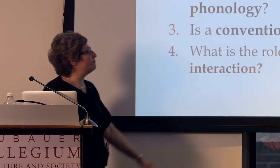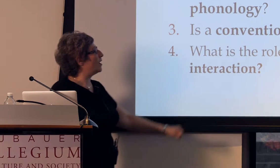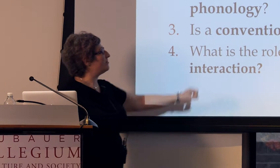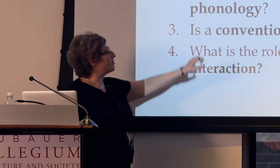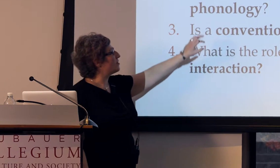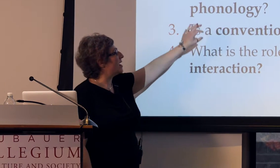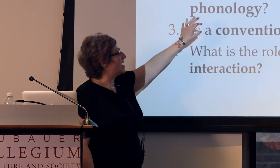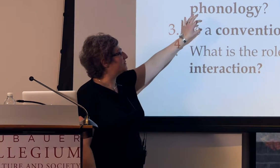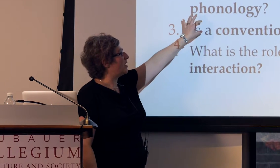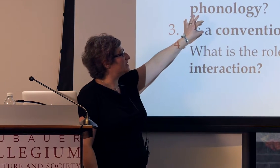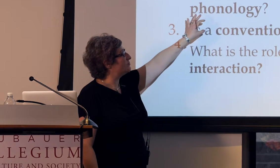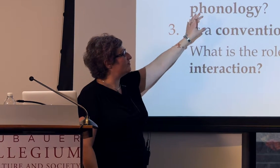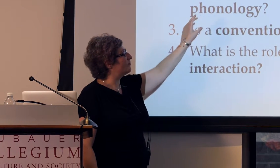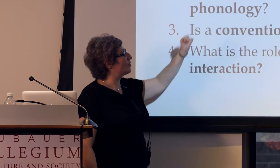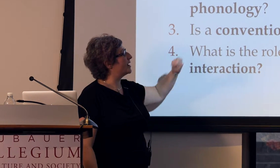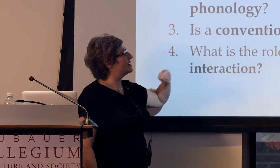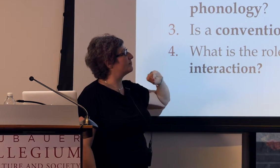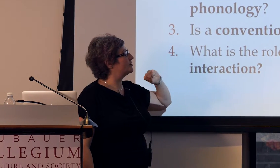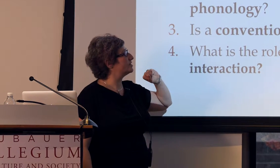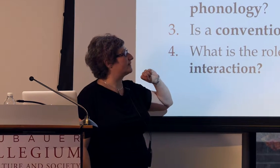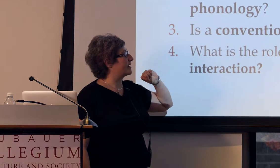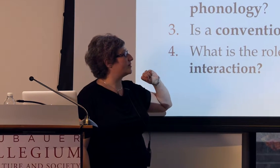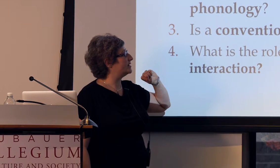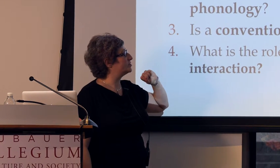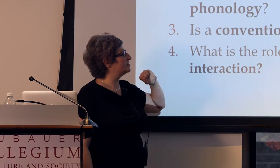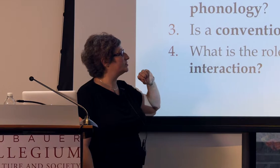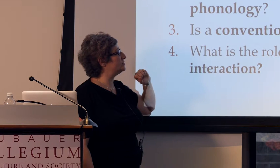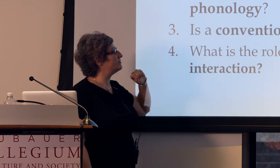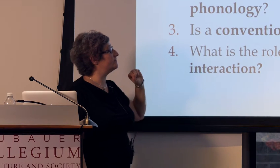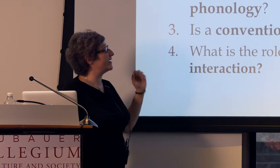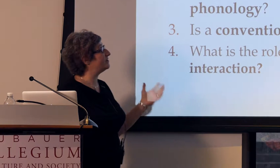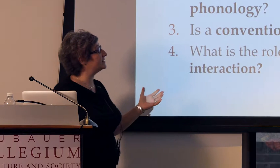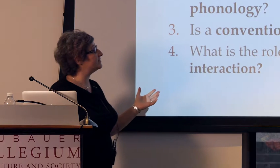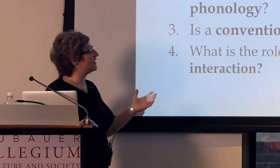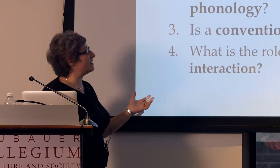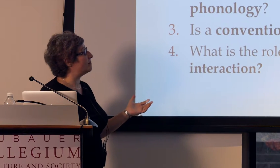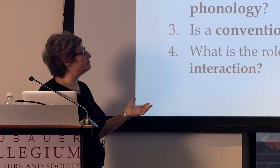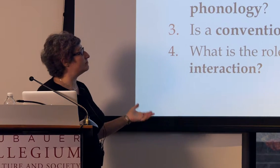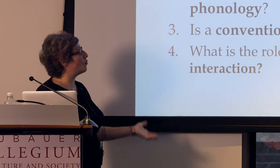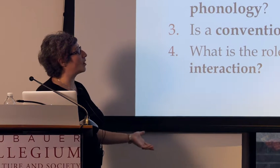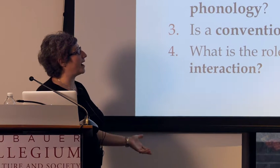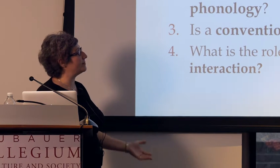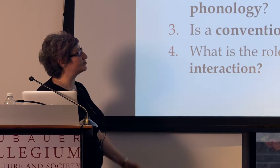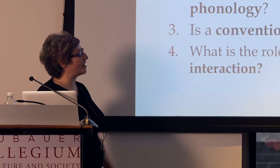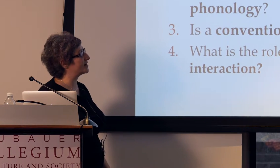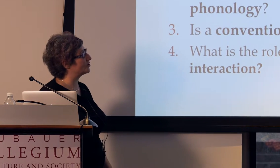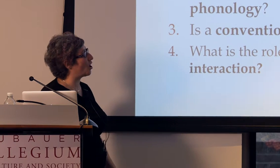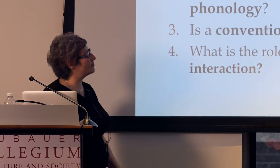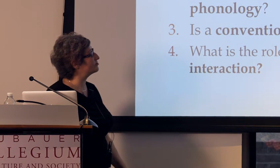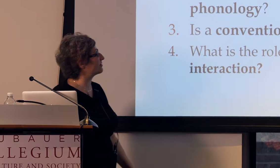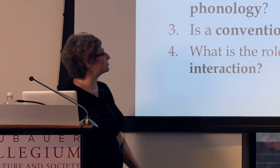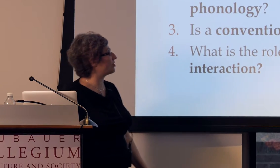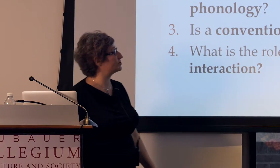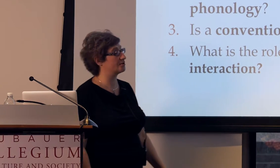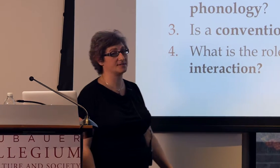and whether it's possible for an emerging language to fail to develop more abstract or arbitrary structures